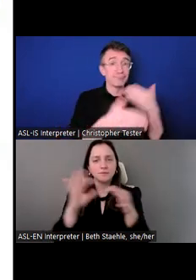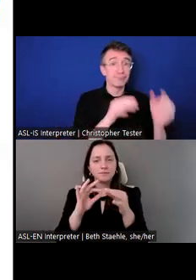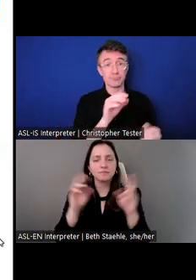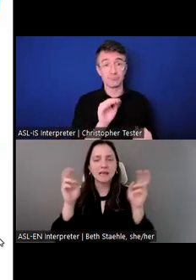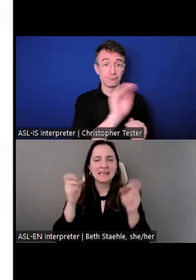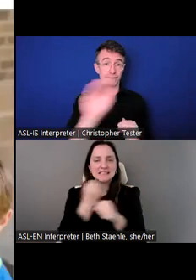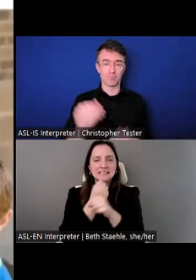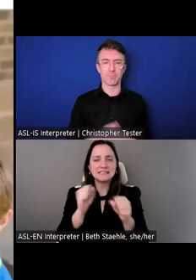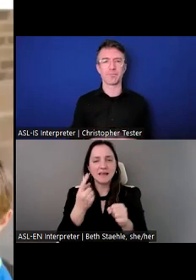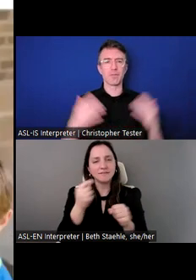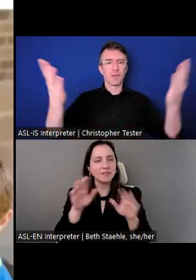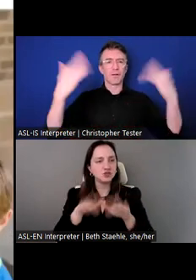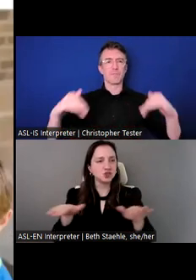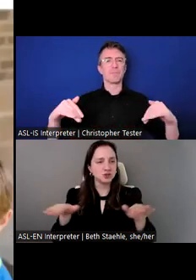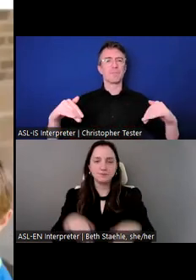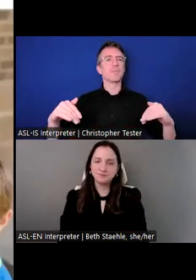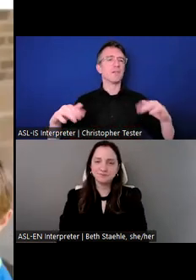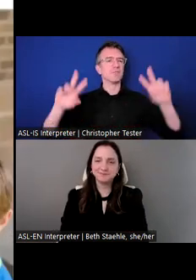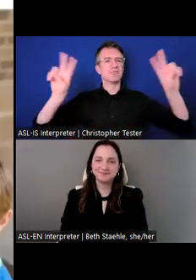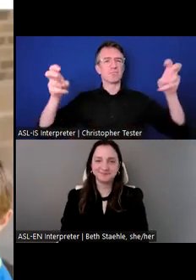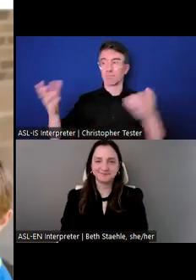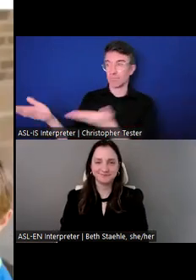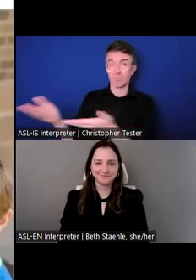over to you.